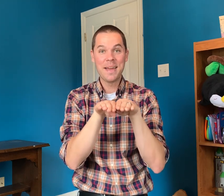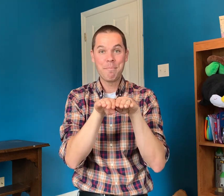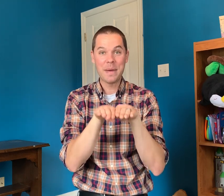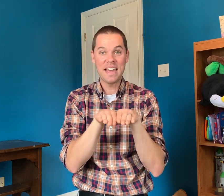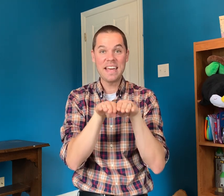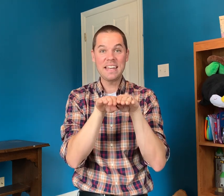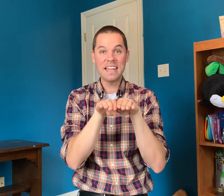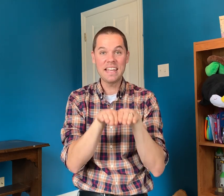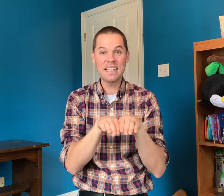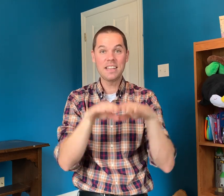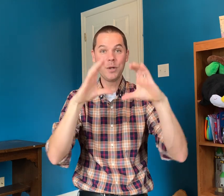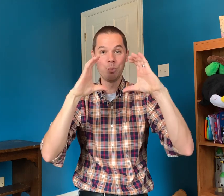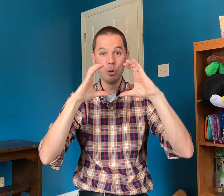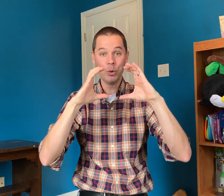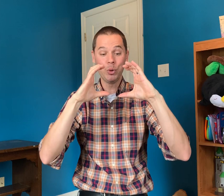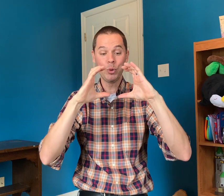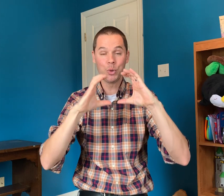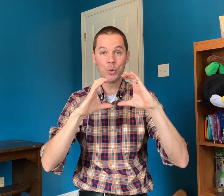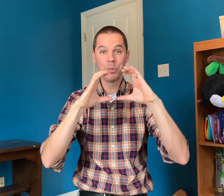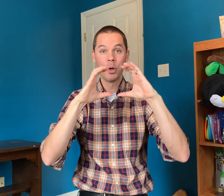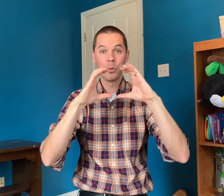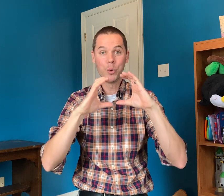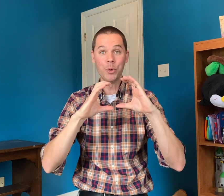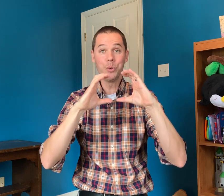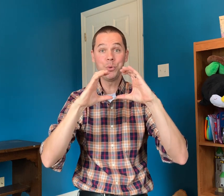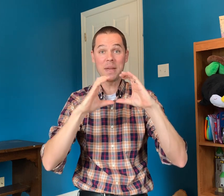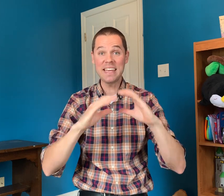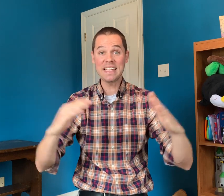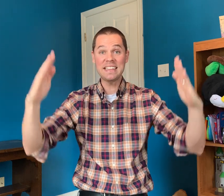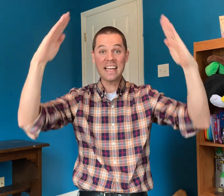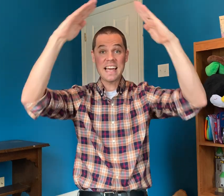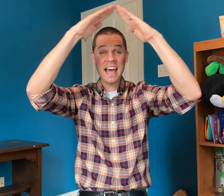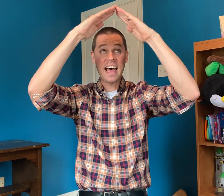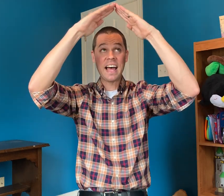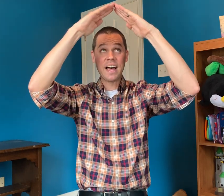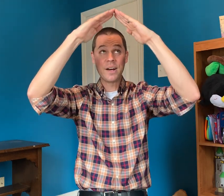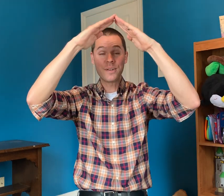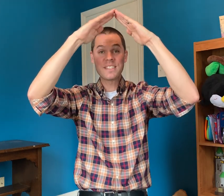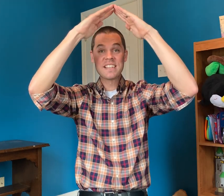Bed in the room Room in the house